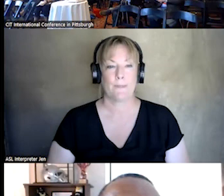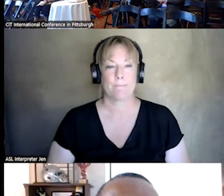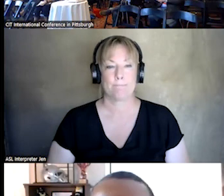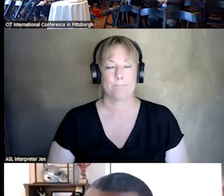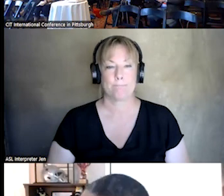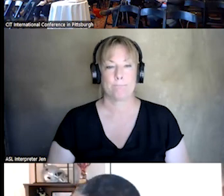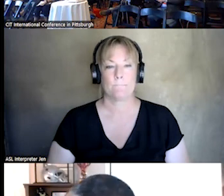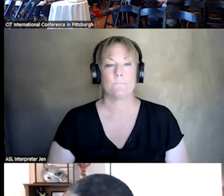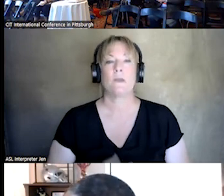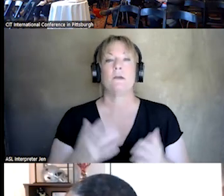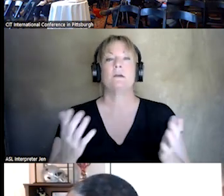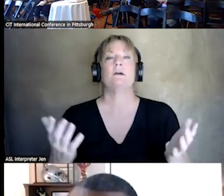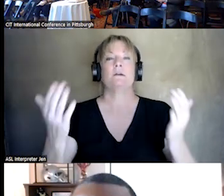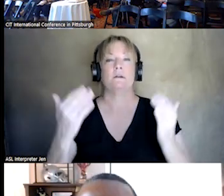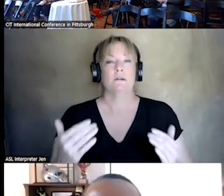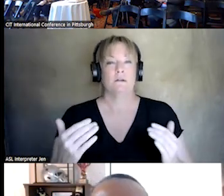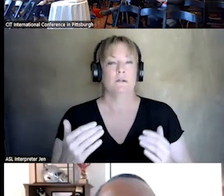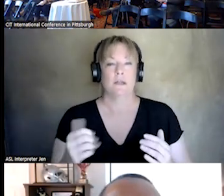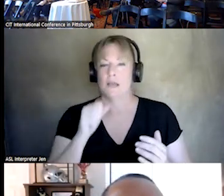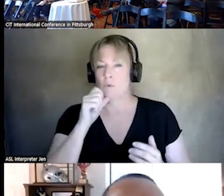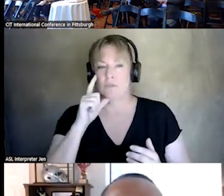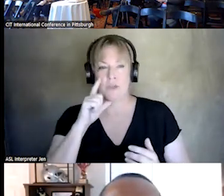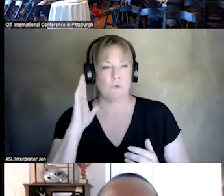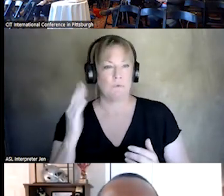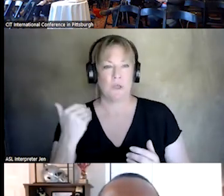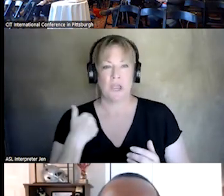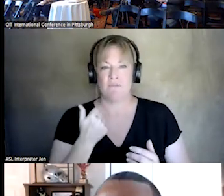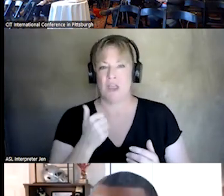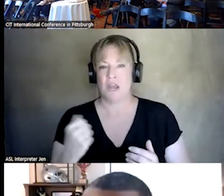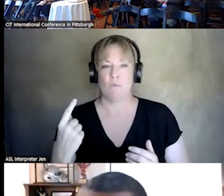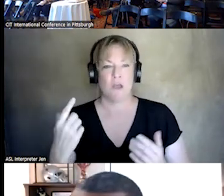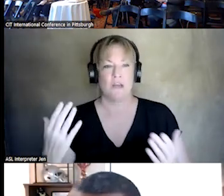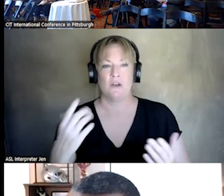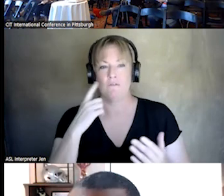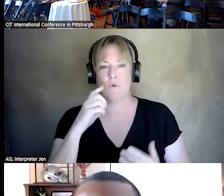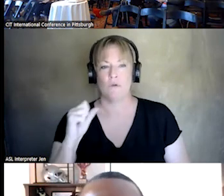AND MOVING FORWARD. I DON'T BELIEVE WE ARE GOING TO HAVE ANY ONE ON FOR THE SAMHSA UPTATE TODAY.